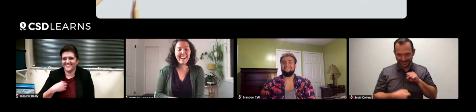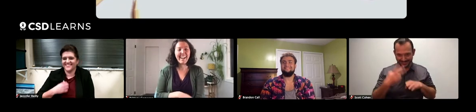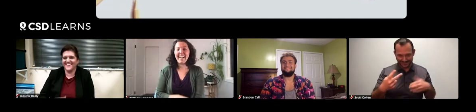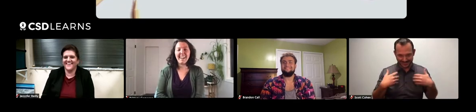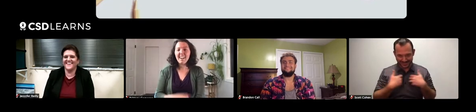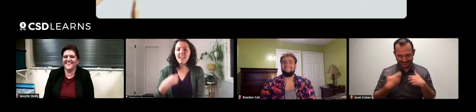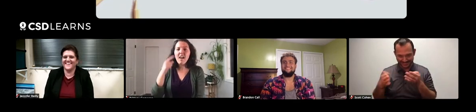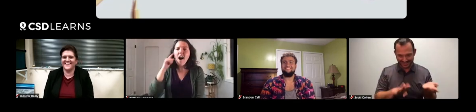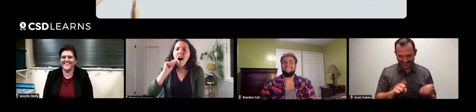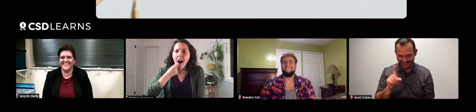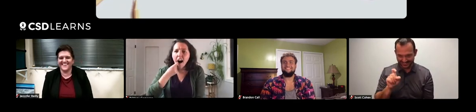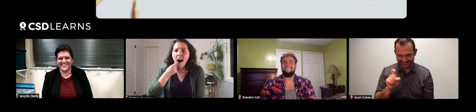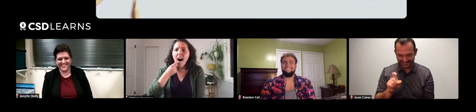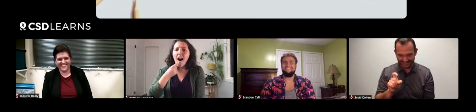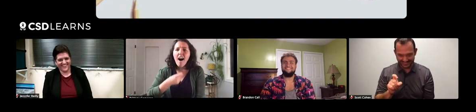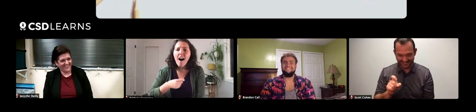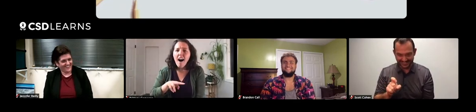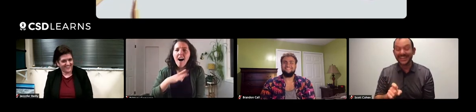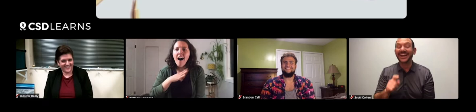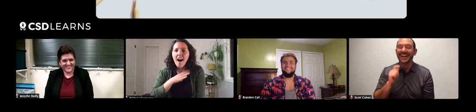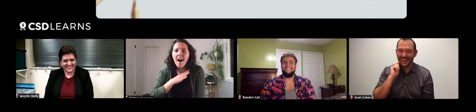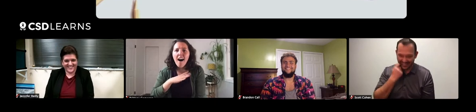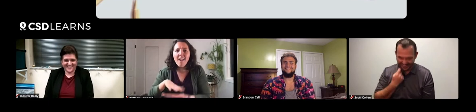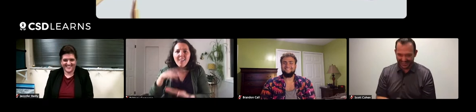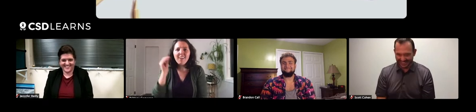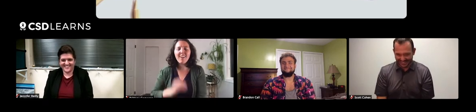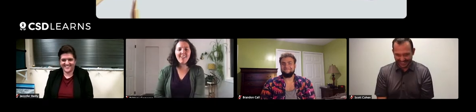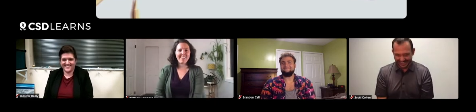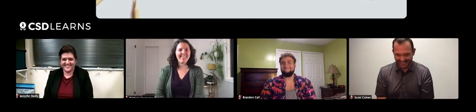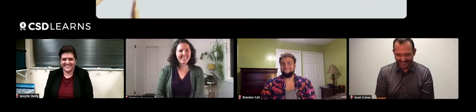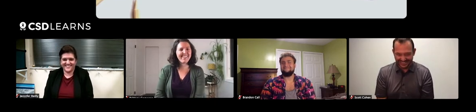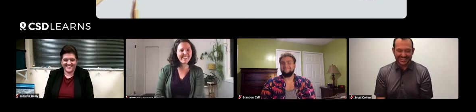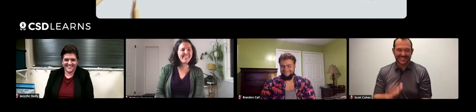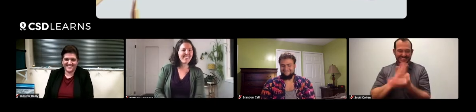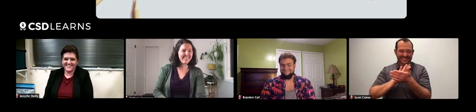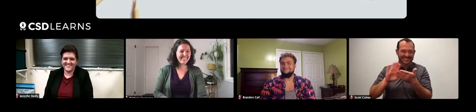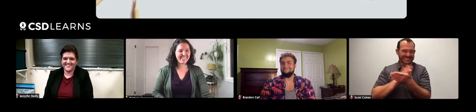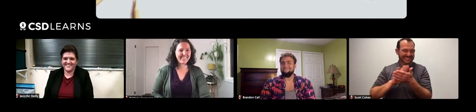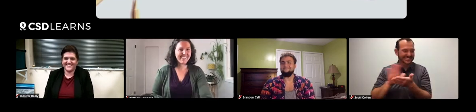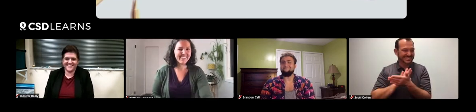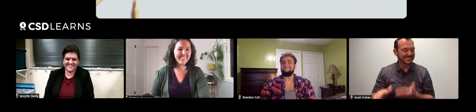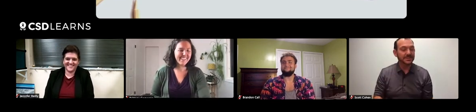to see an animal die. I actually thought it was really cool. I learned something new. Nice.